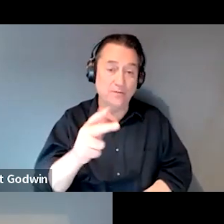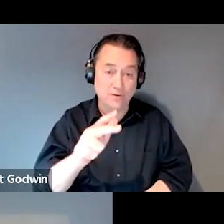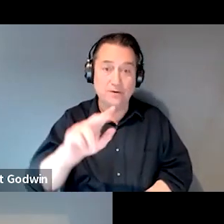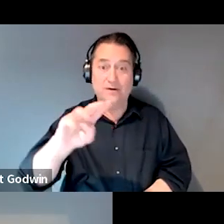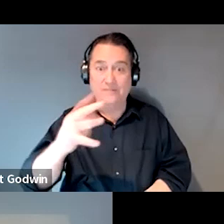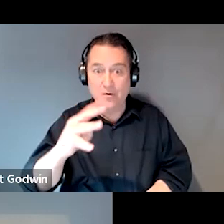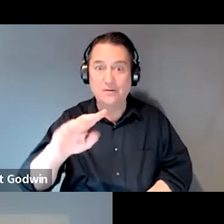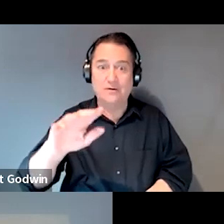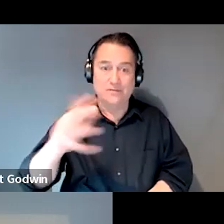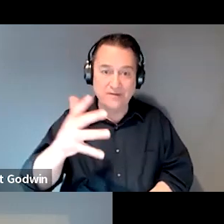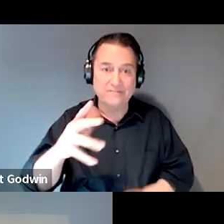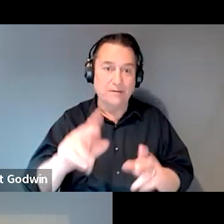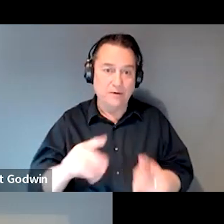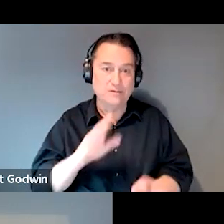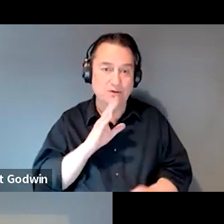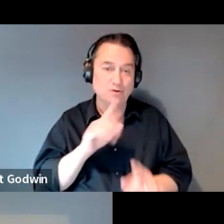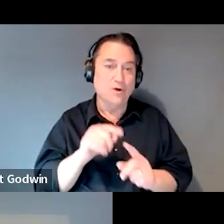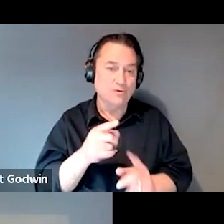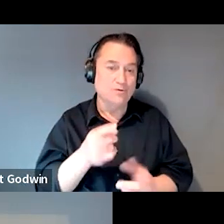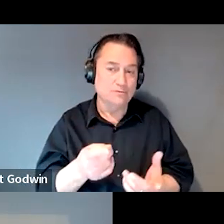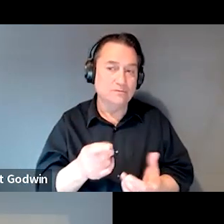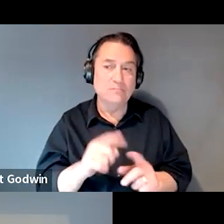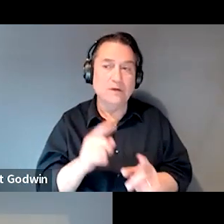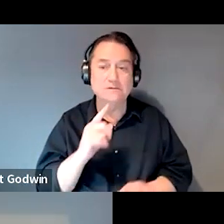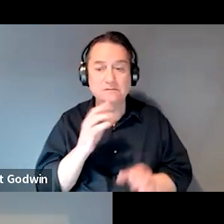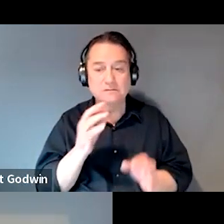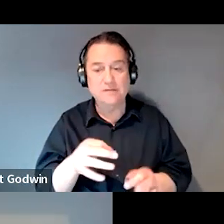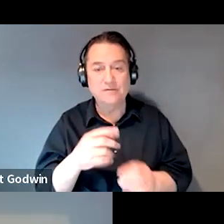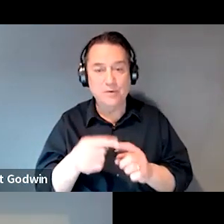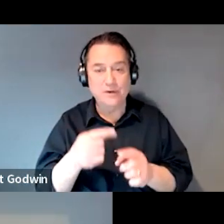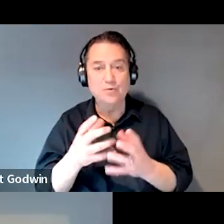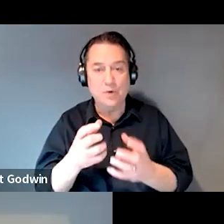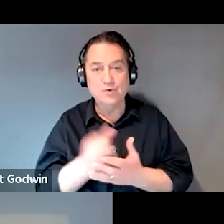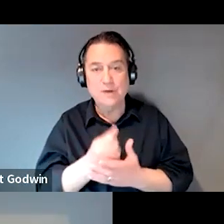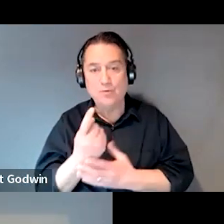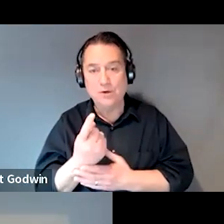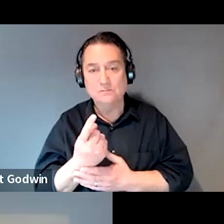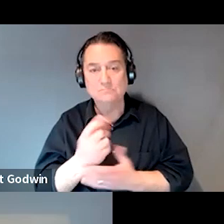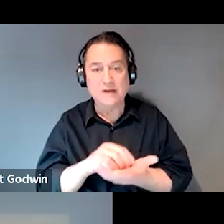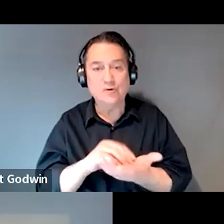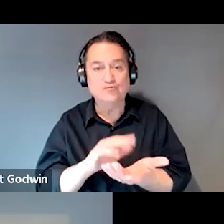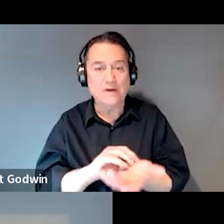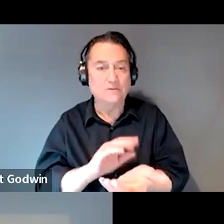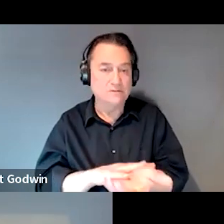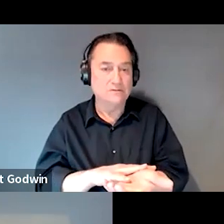or the fifth person that you talk to, but certainly once you get it, what we like to do is kind of keep a notebook full